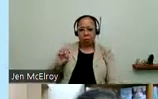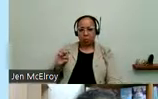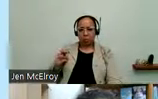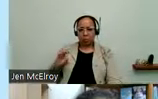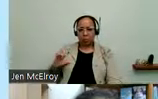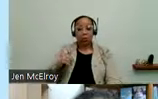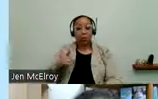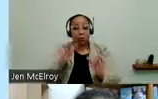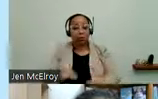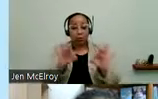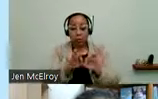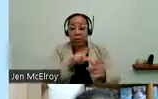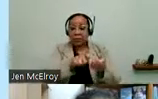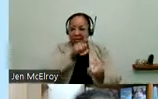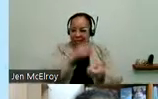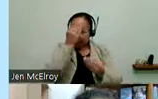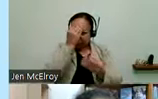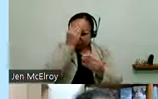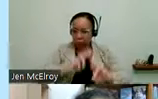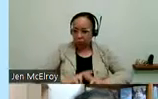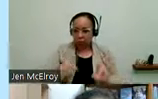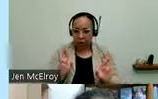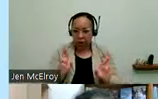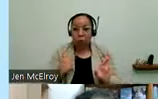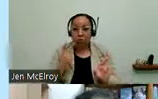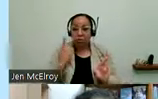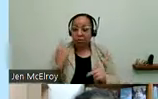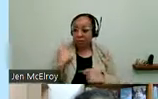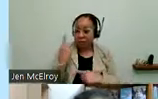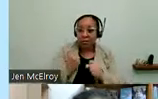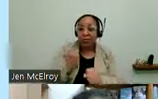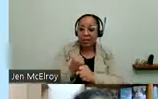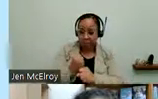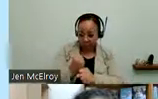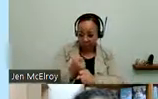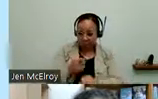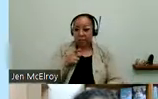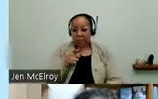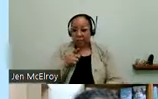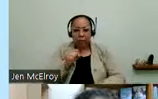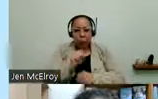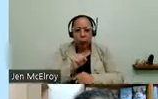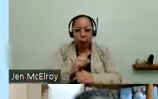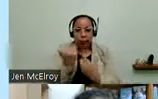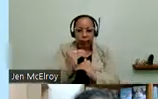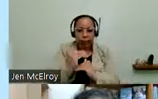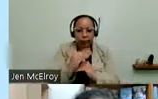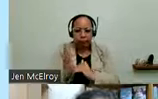make sure that there's specific information. And even in the past year employees were working to expand that language. And we also see buy-in